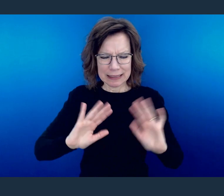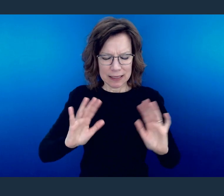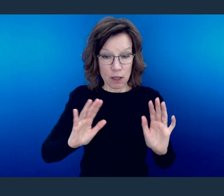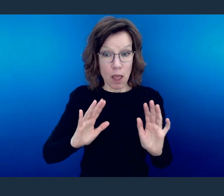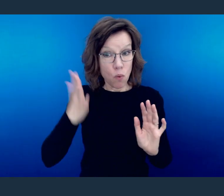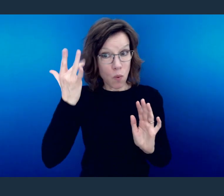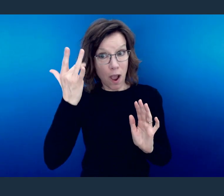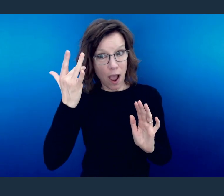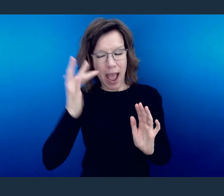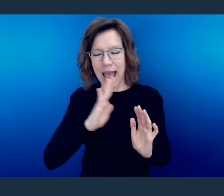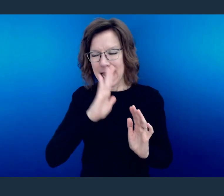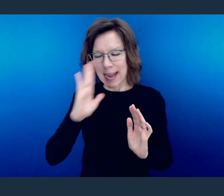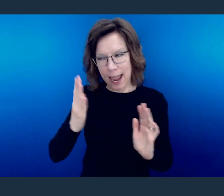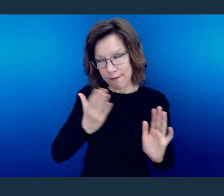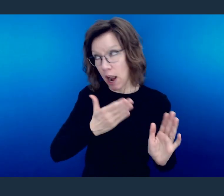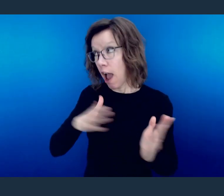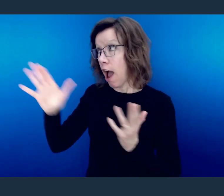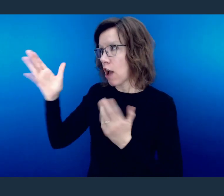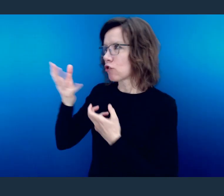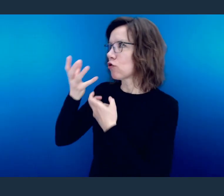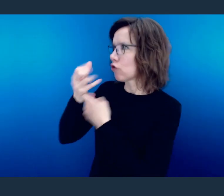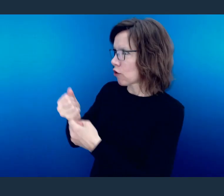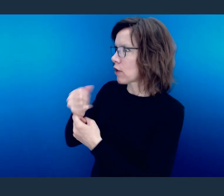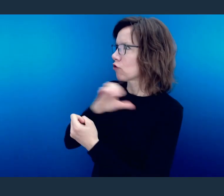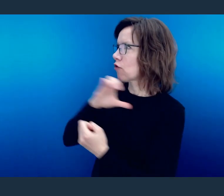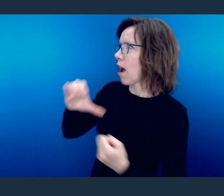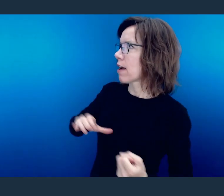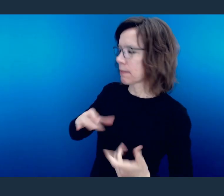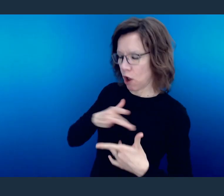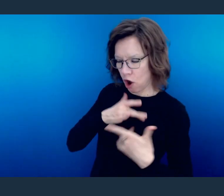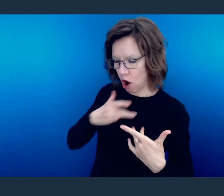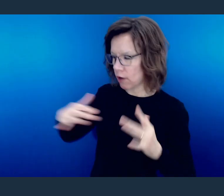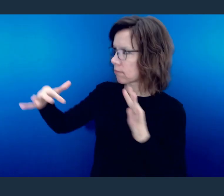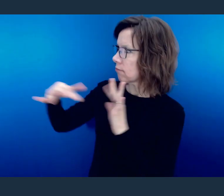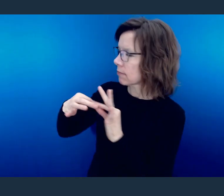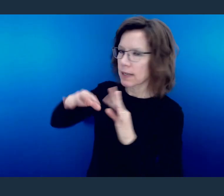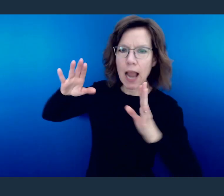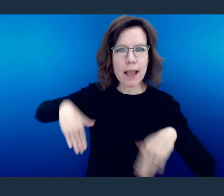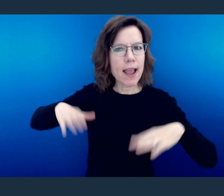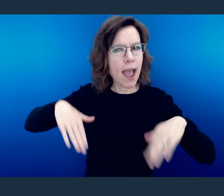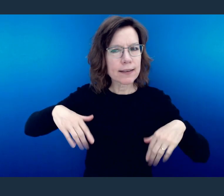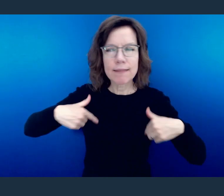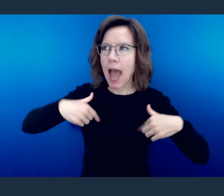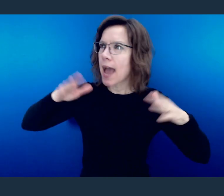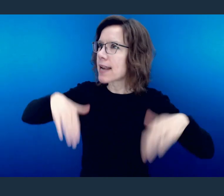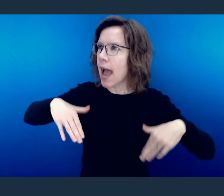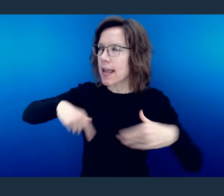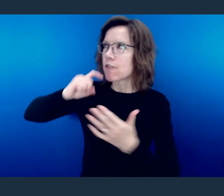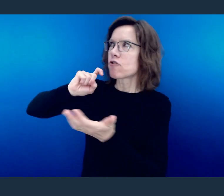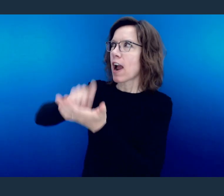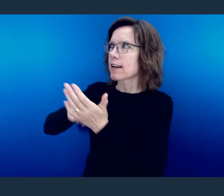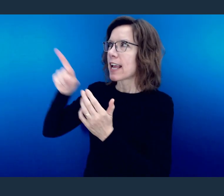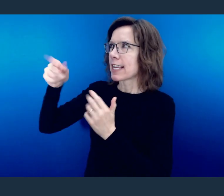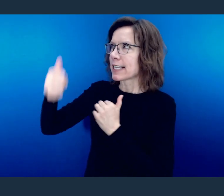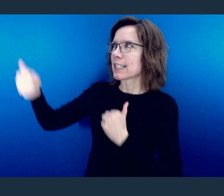up because I never gave my heart to Christ. I've never made a decision to follow Him. I've never confessed that He is Lord.